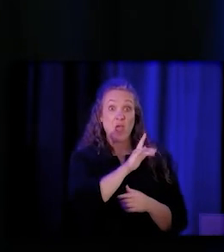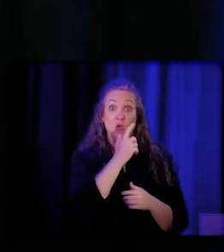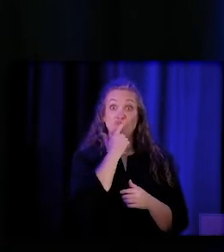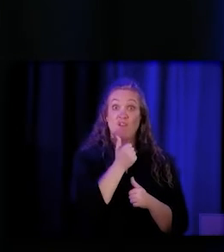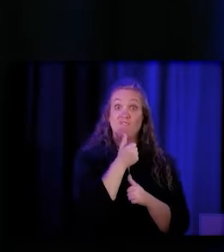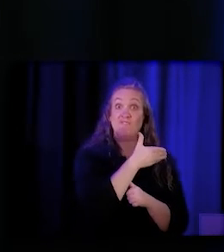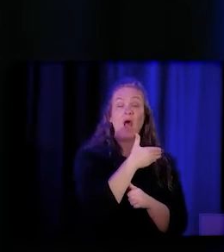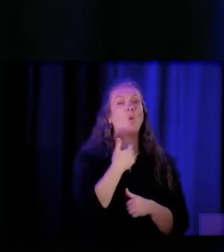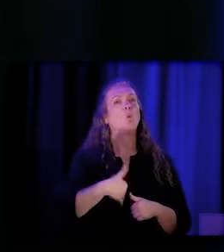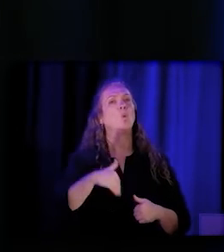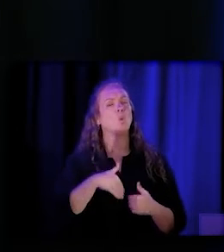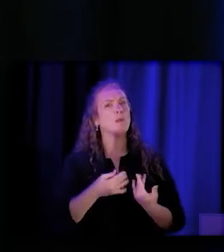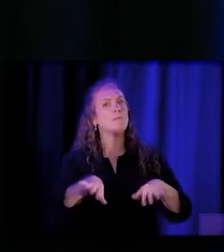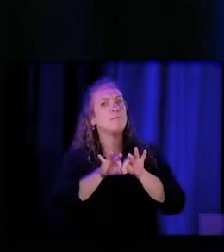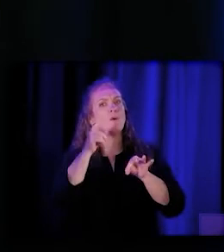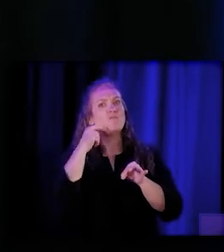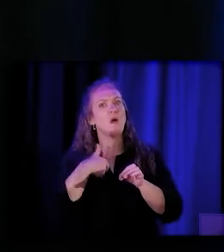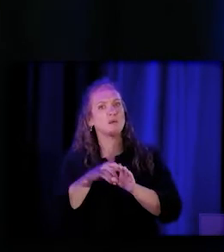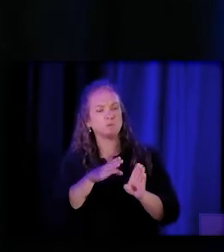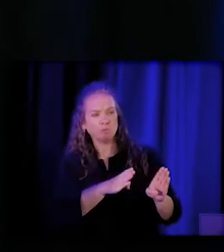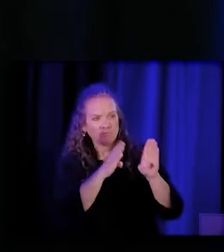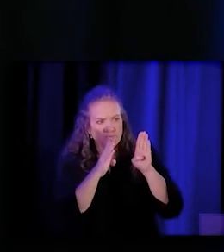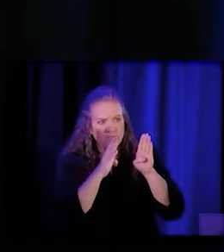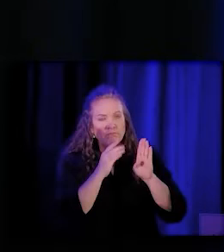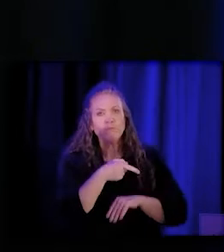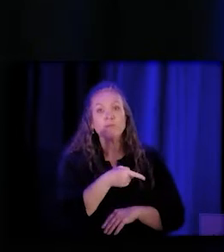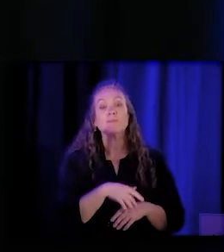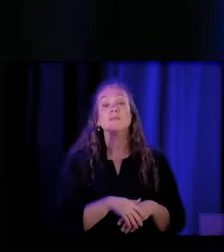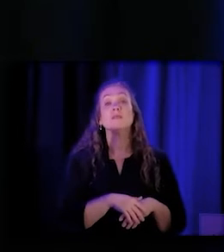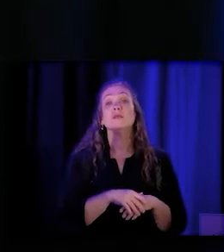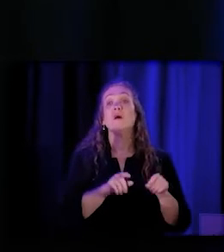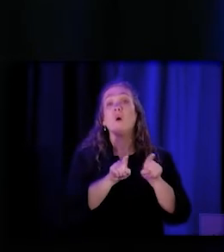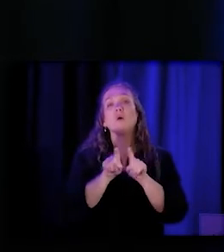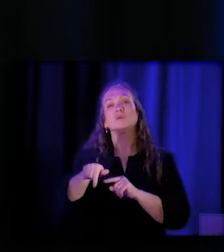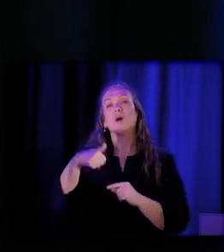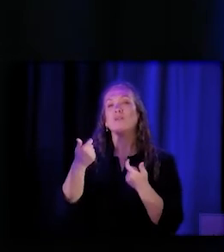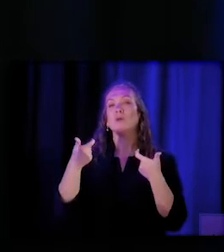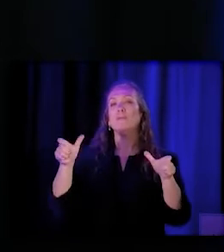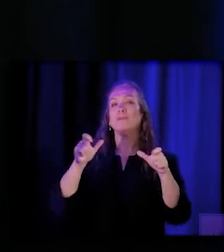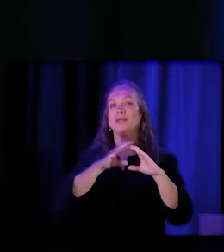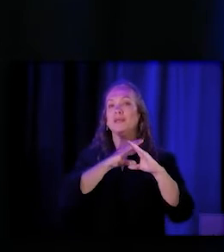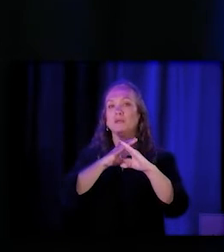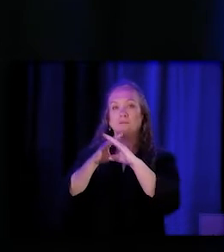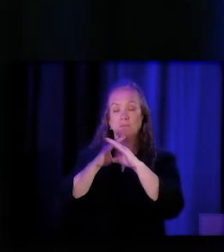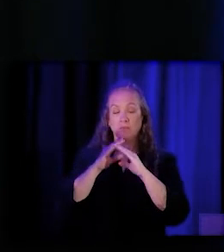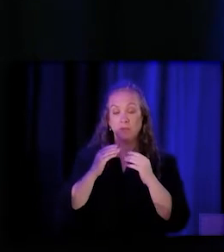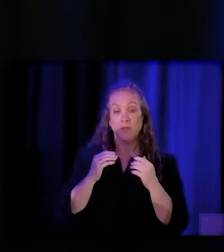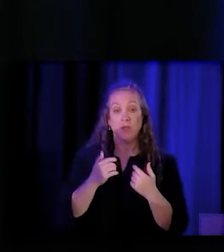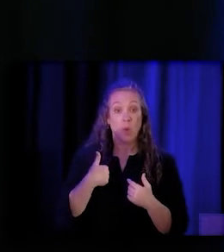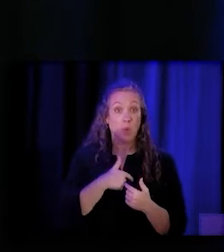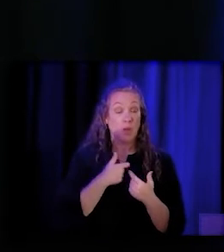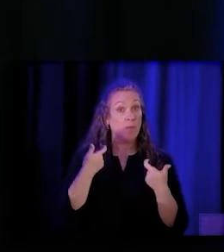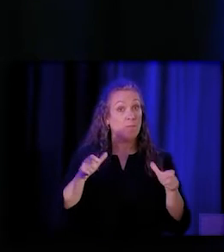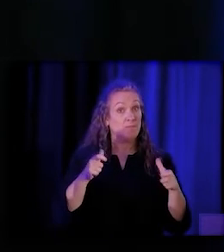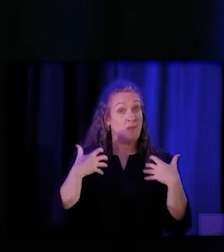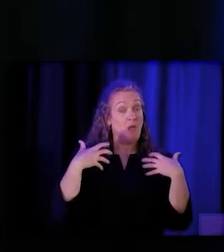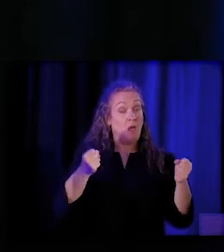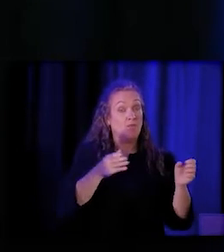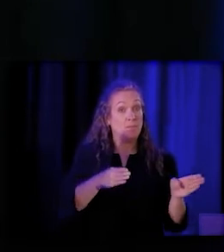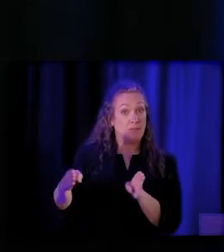I also see a couple of other big challenges. One, as a health plan with a large footprint, we're required